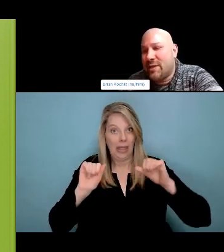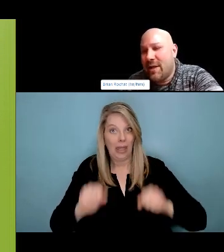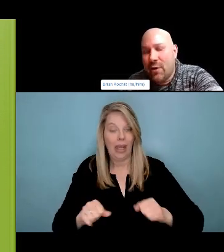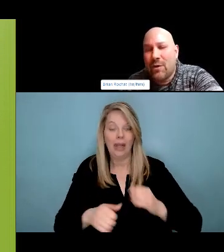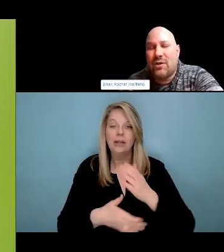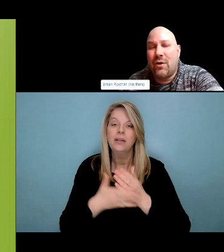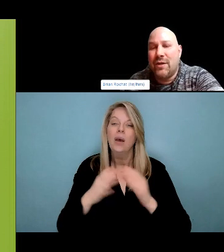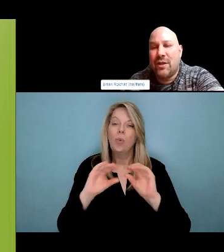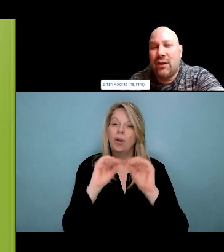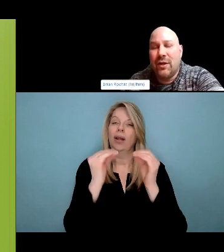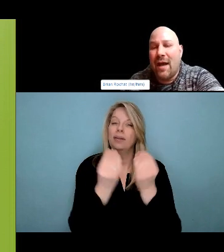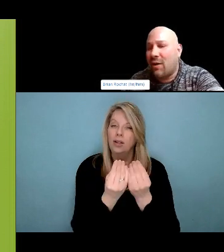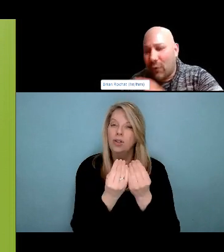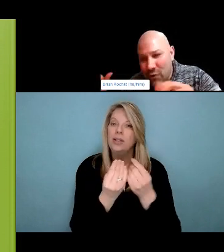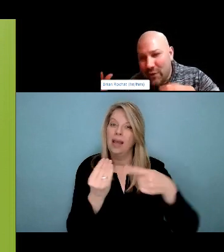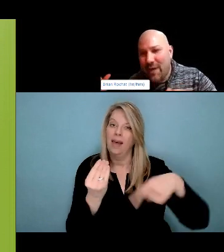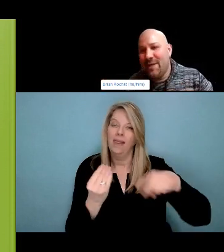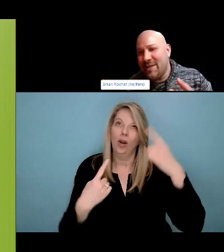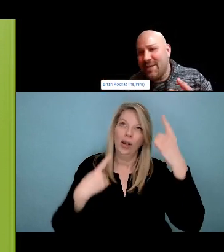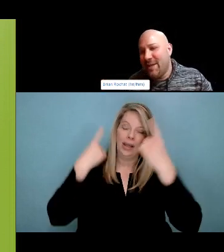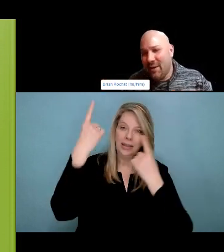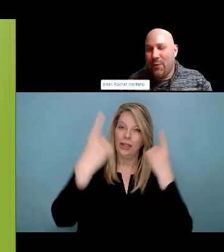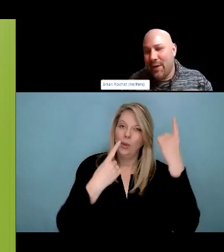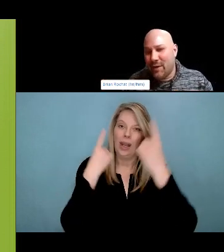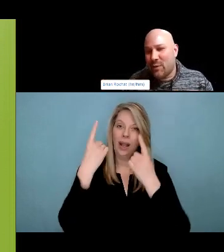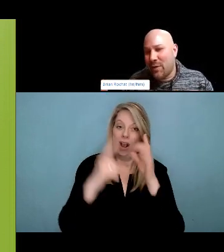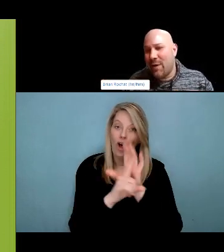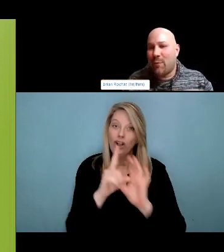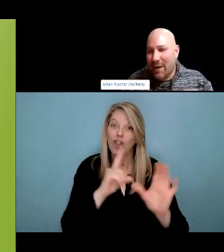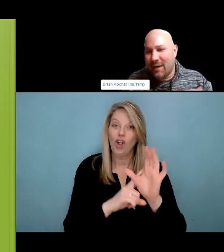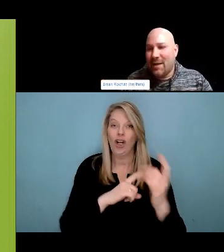carrying a Watson in Winnipeg. Not that we are aware of. Jessica, initiated